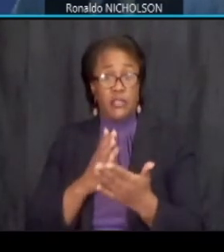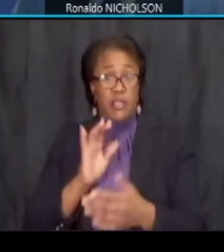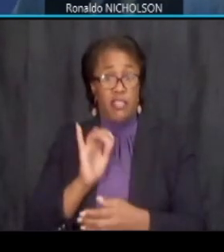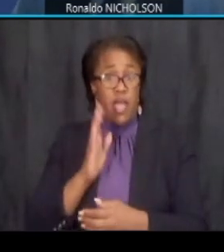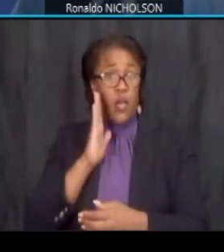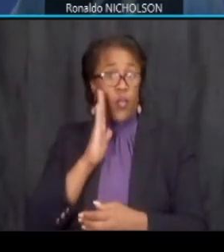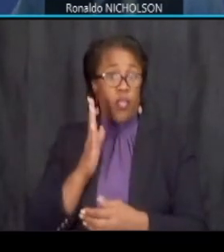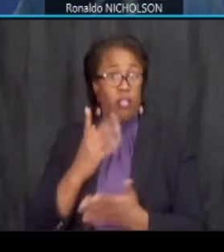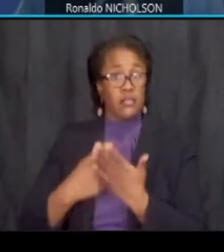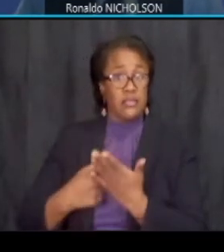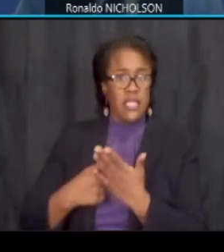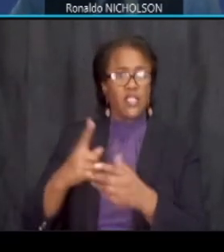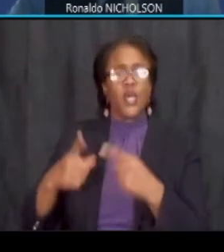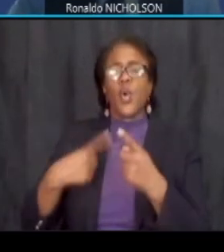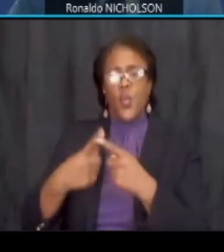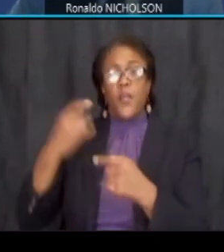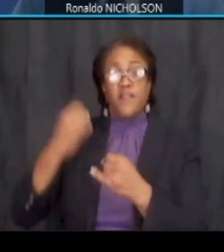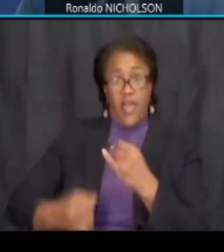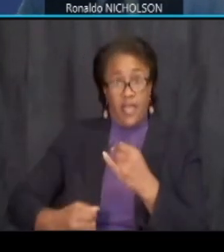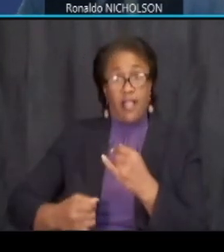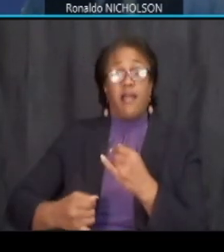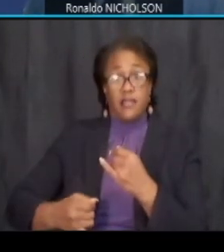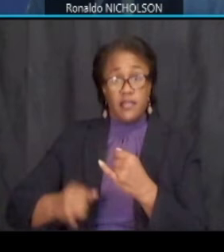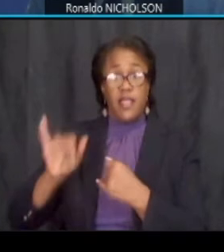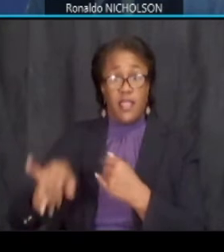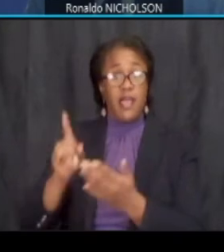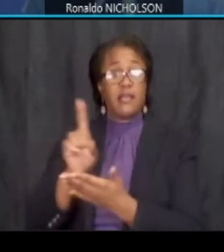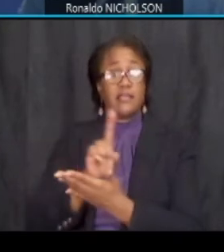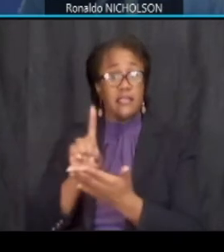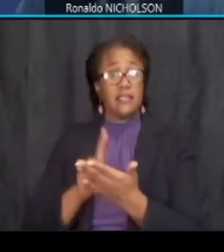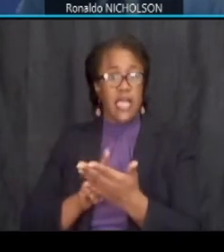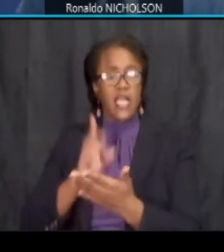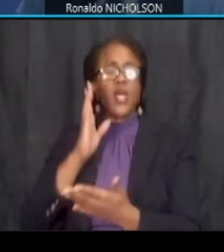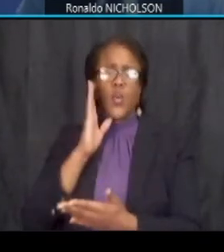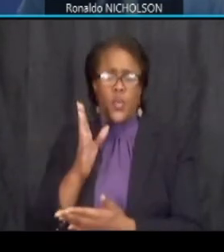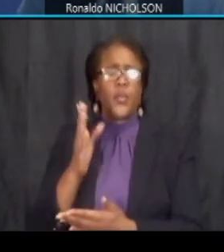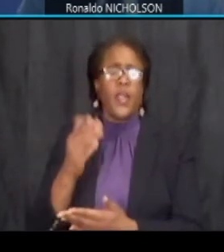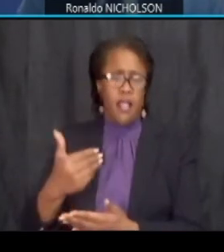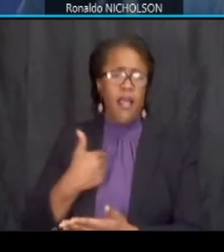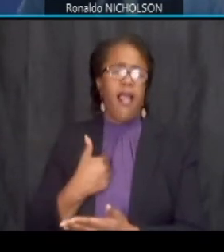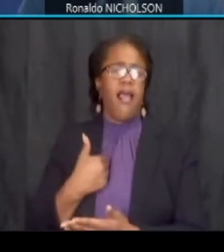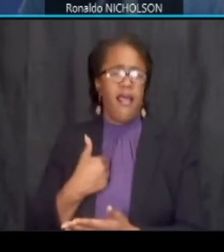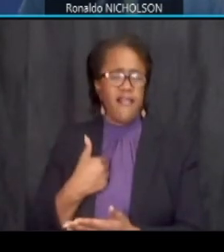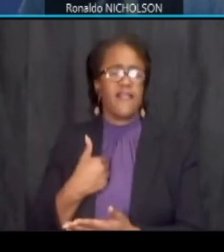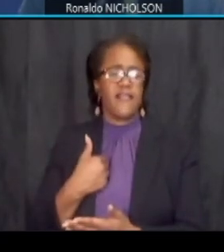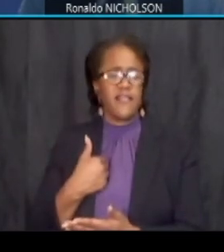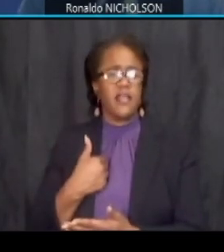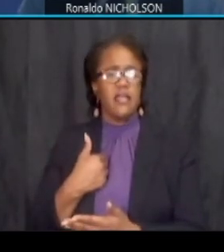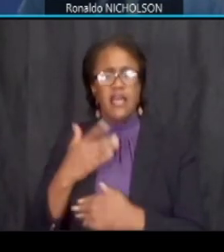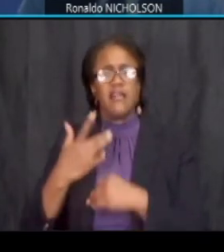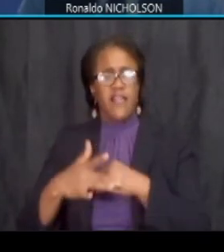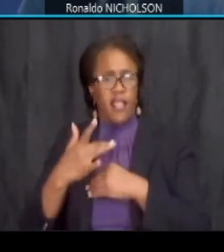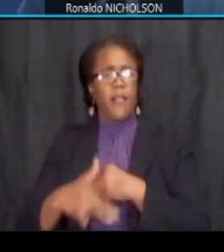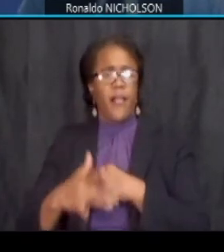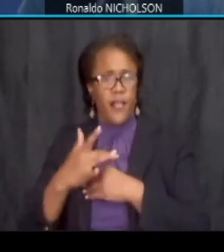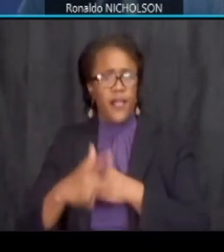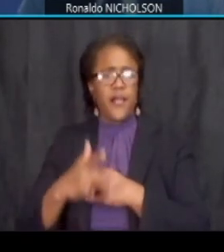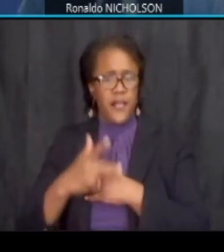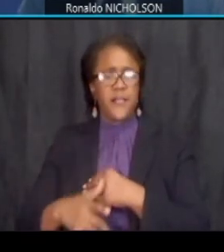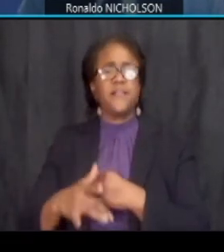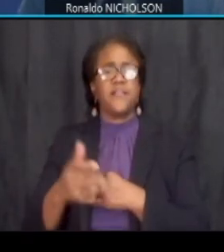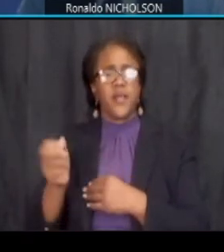once we finalize that design we will have it available on on the website